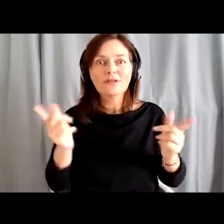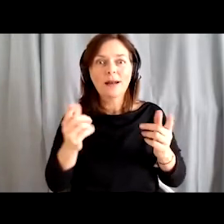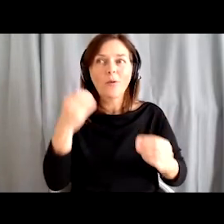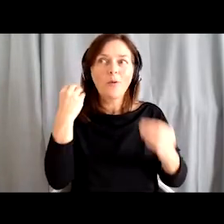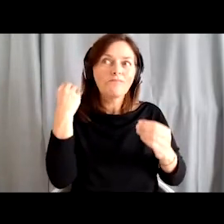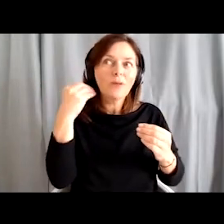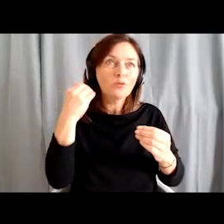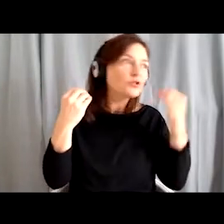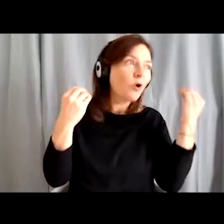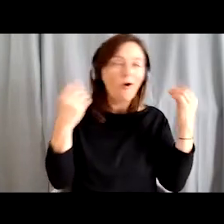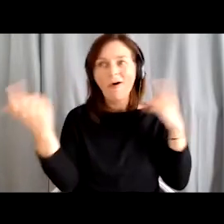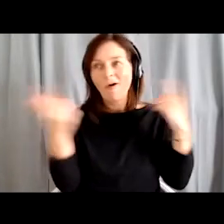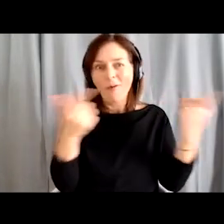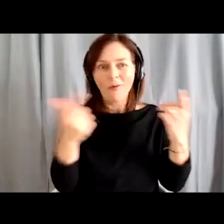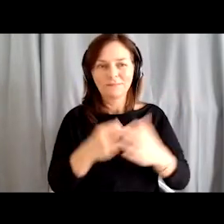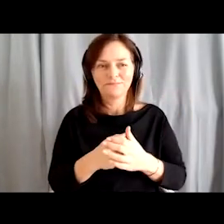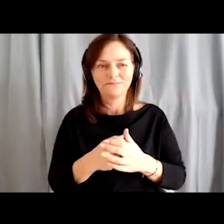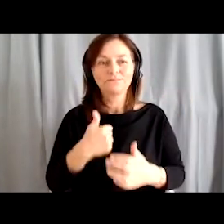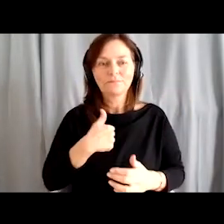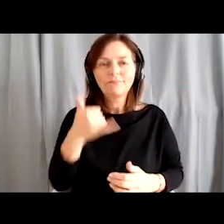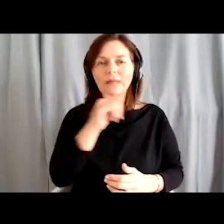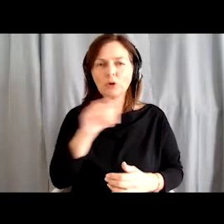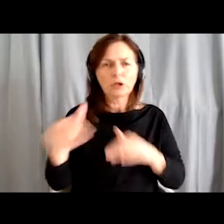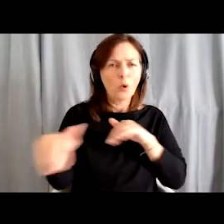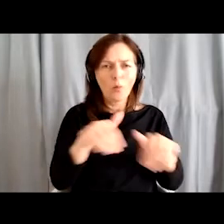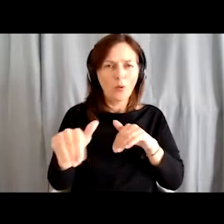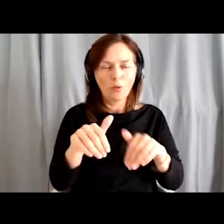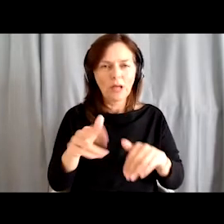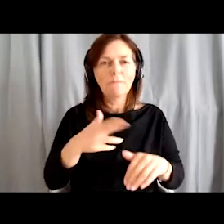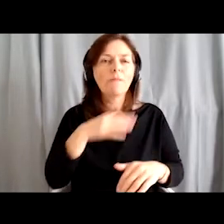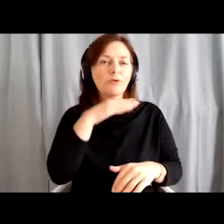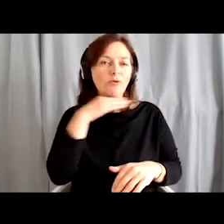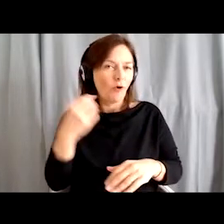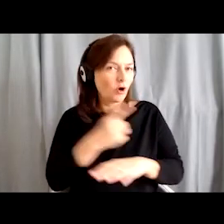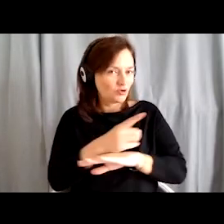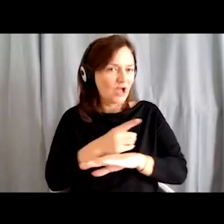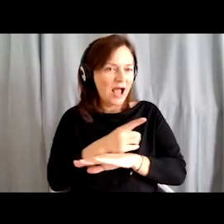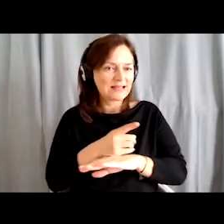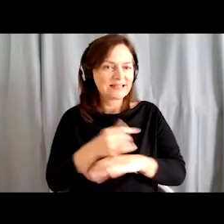I've been retired for a year and a half. I have a lot of time, so now I like to come